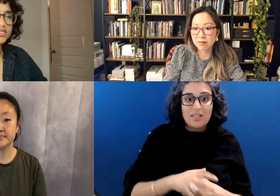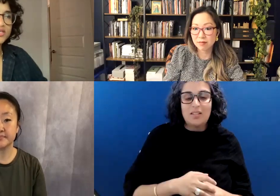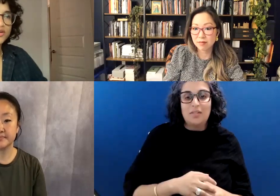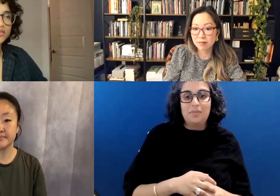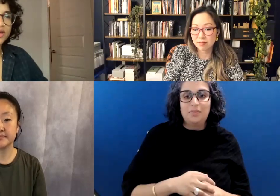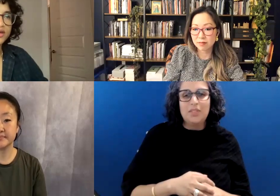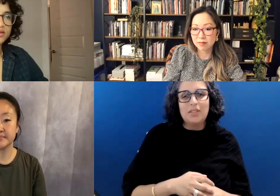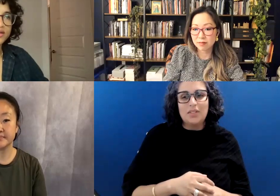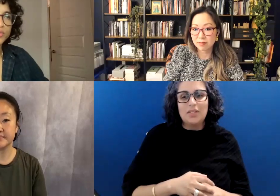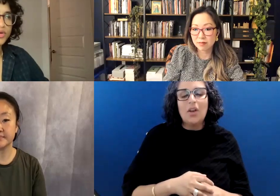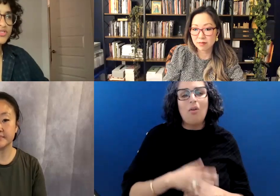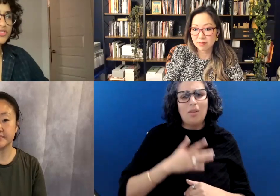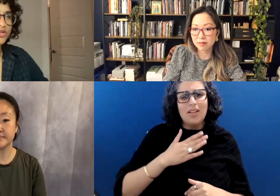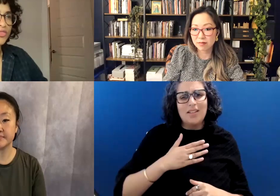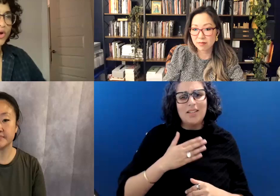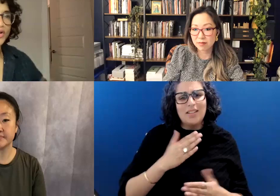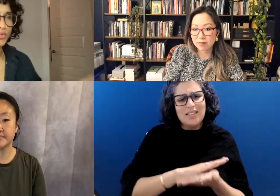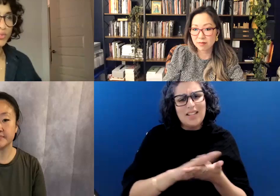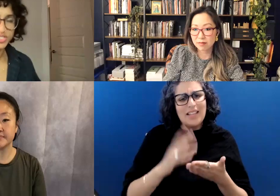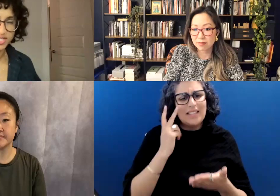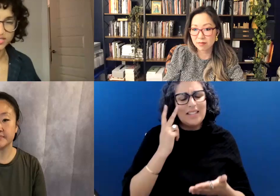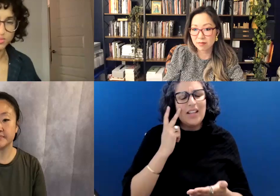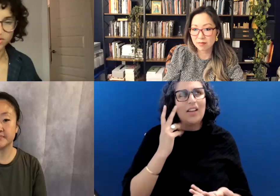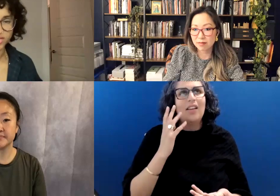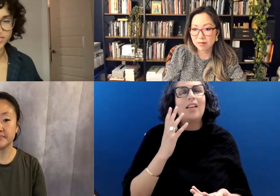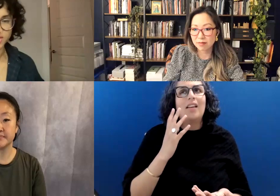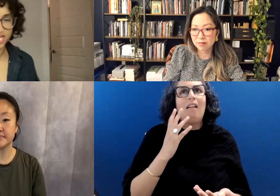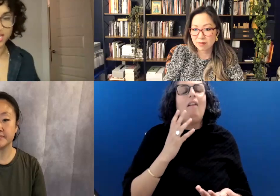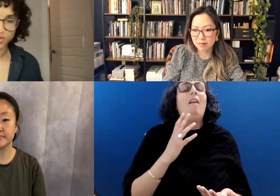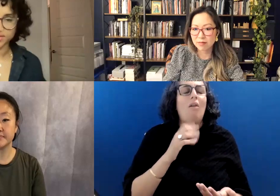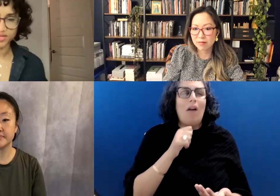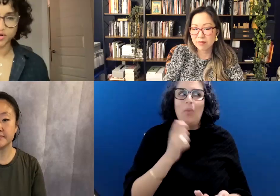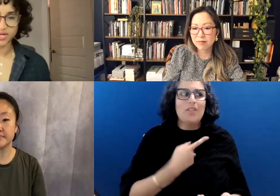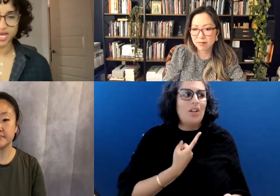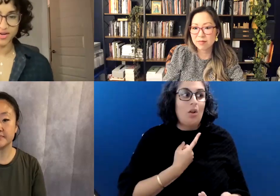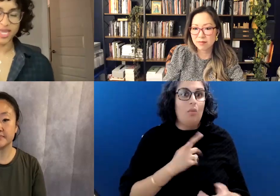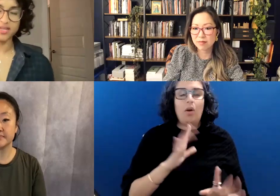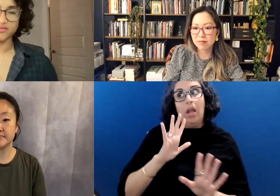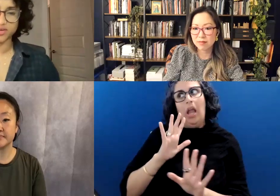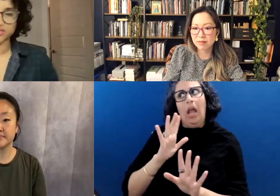heartening to hear that I wasn't alone. Though I don't wish that experience on anyone. You know.